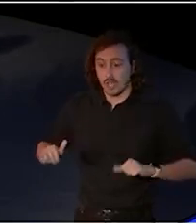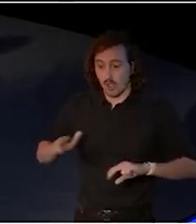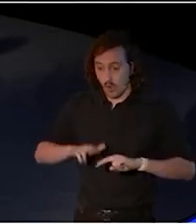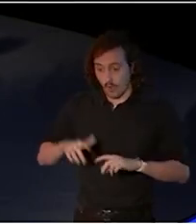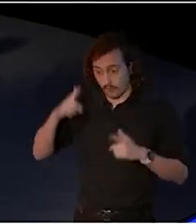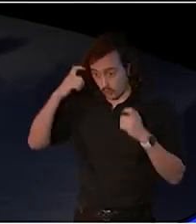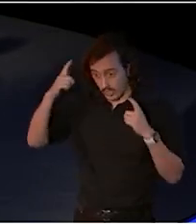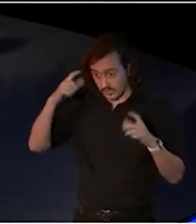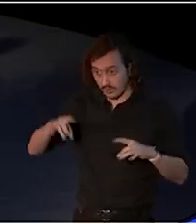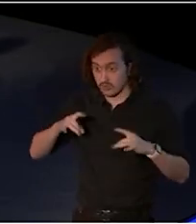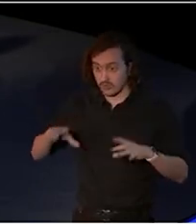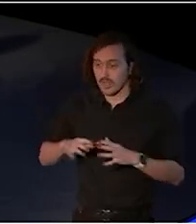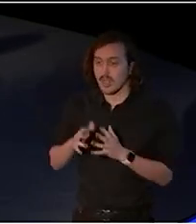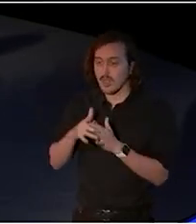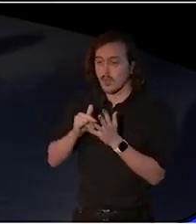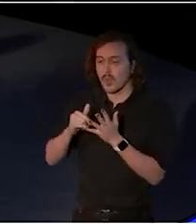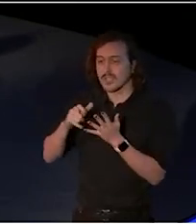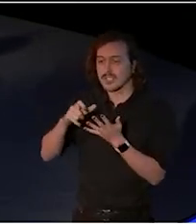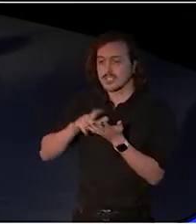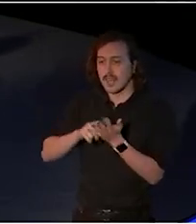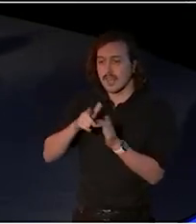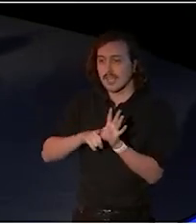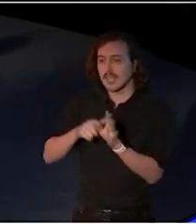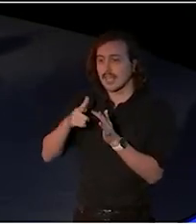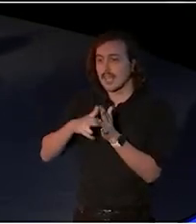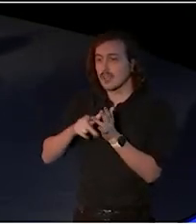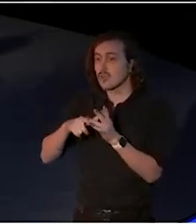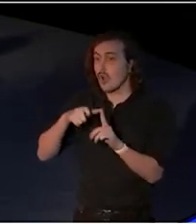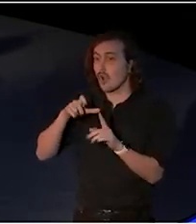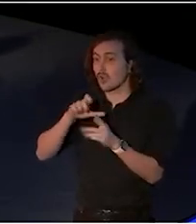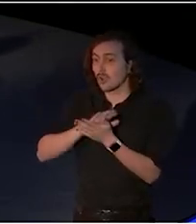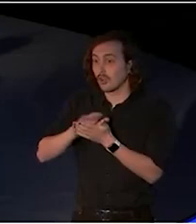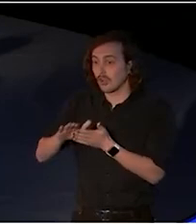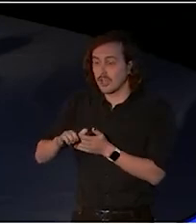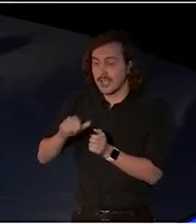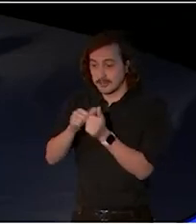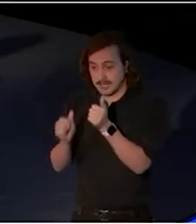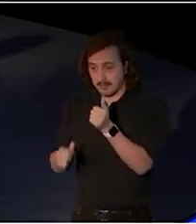Wesley Enoch, Deputy Chair of Creative Australia and I'm going to take